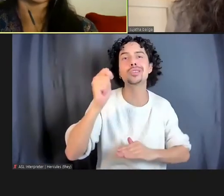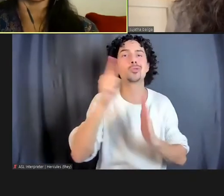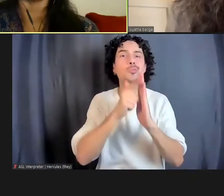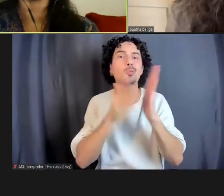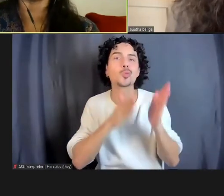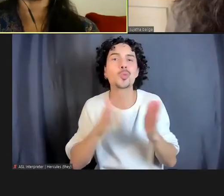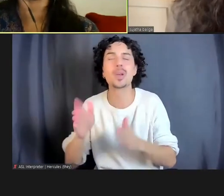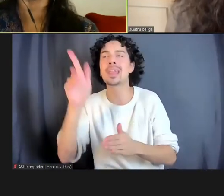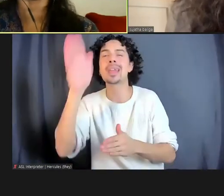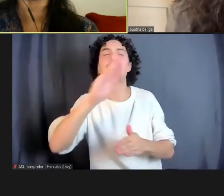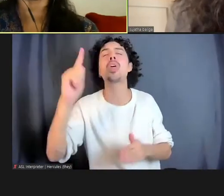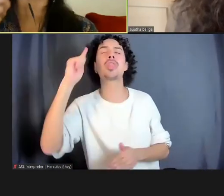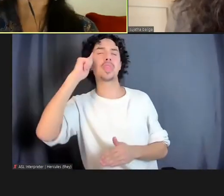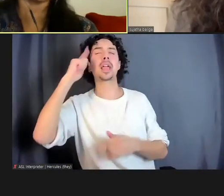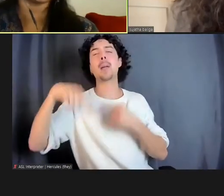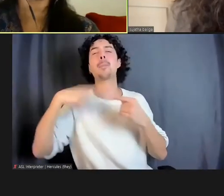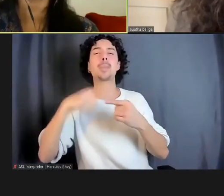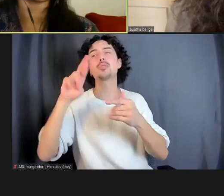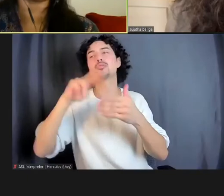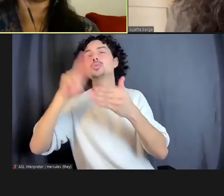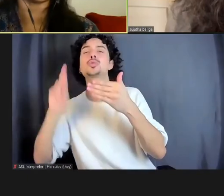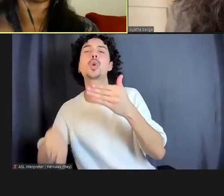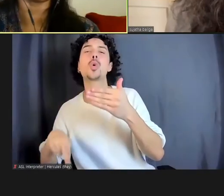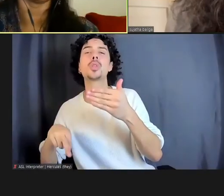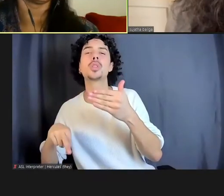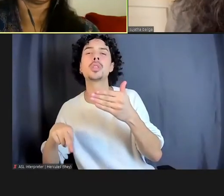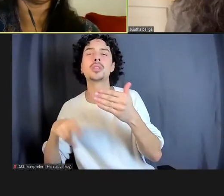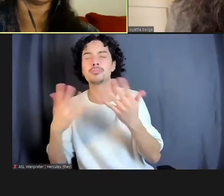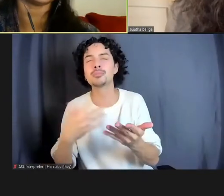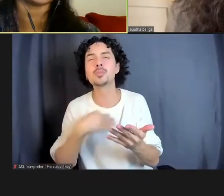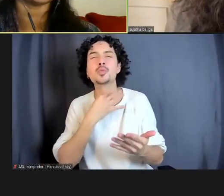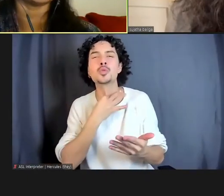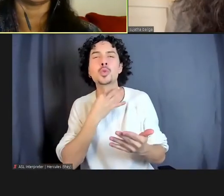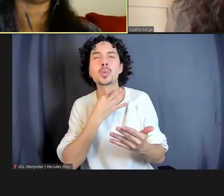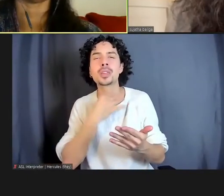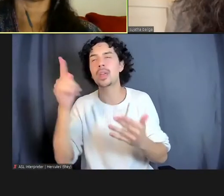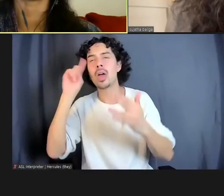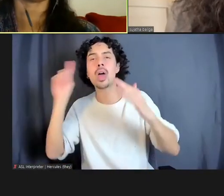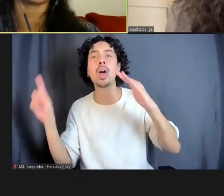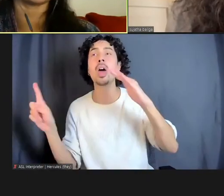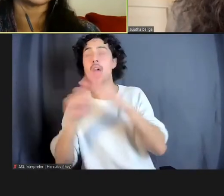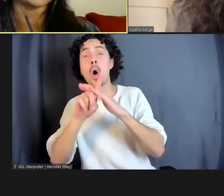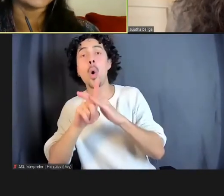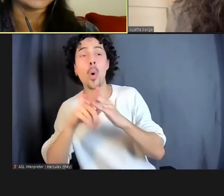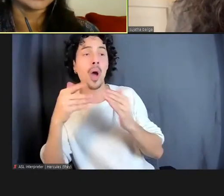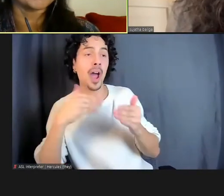think of or would never emerge in some sort of legal system.